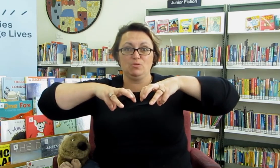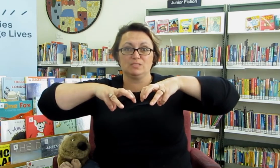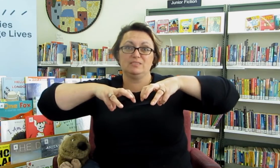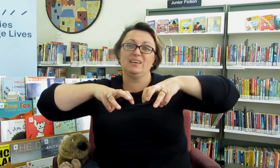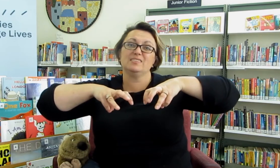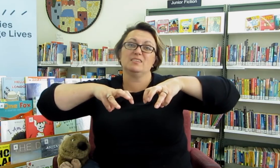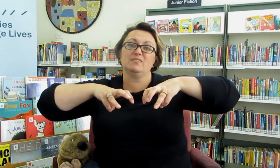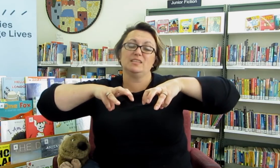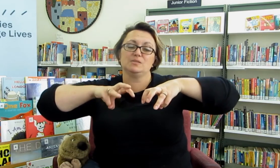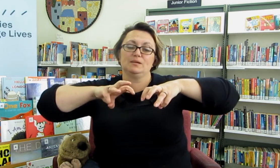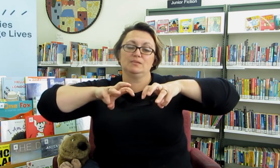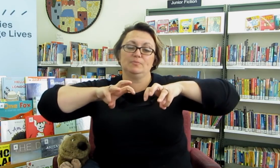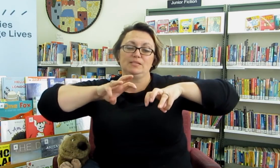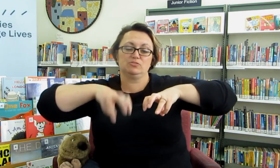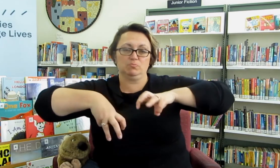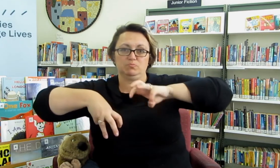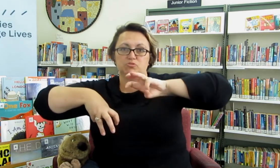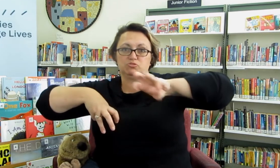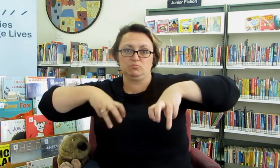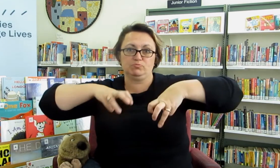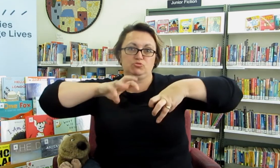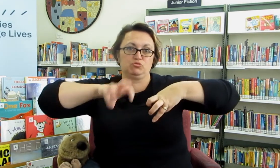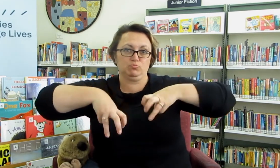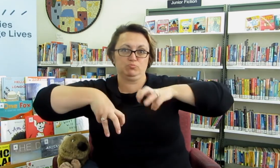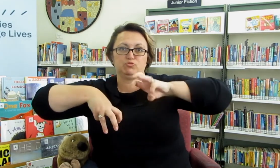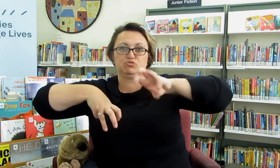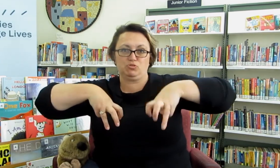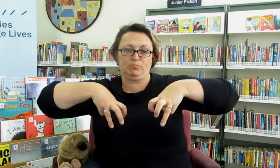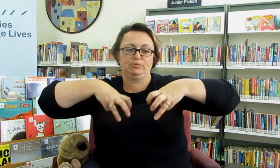The other sign for this one can be Stomp Stomp Stomp